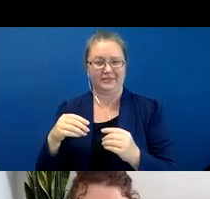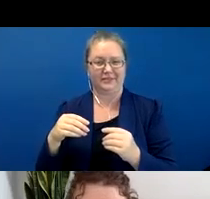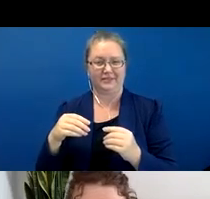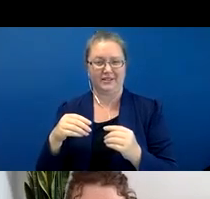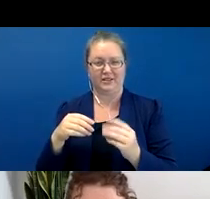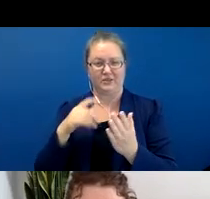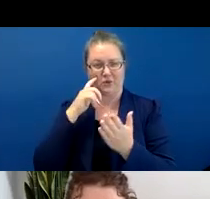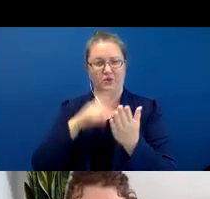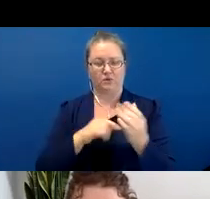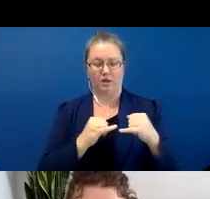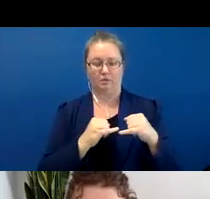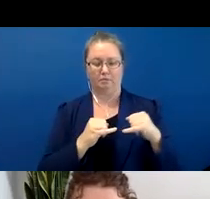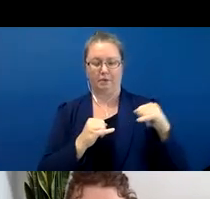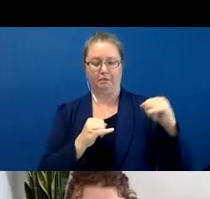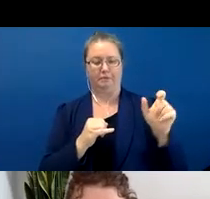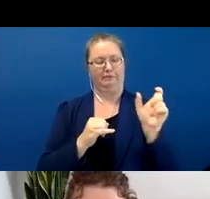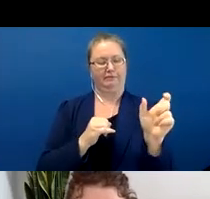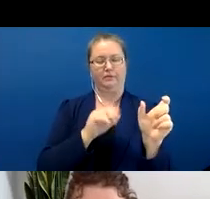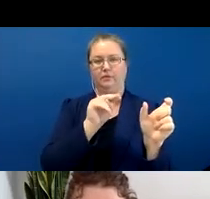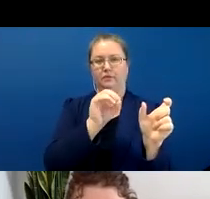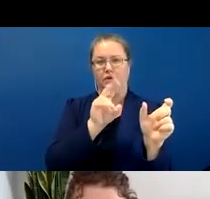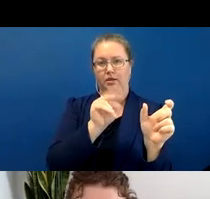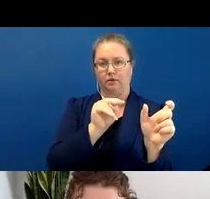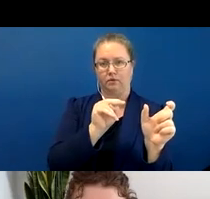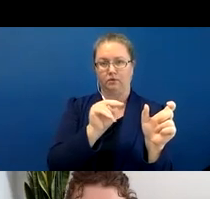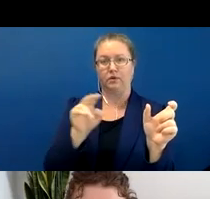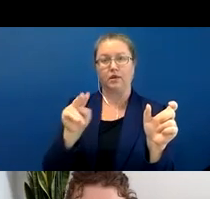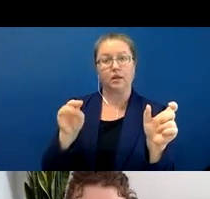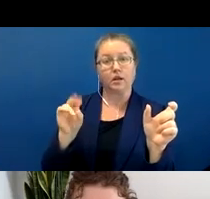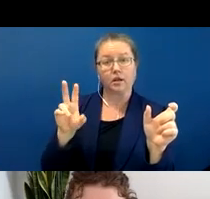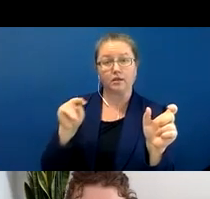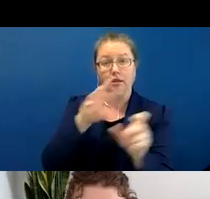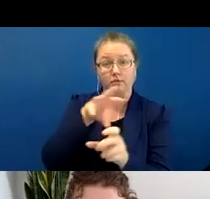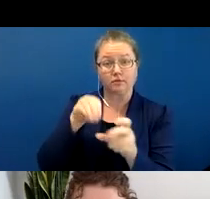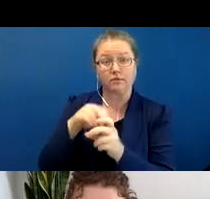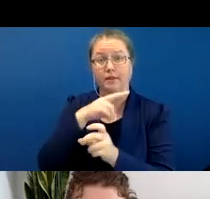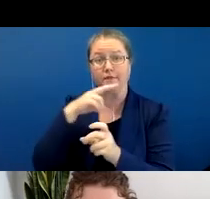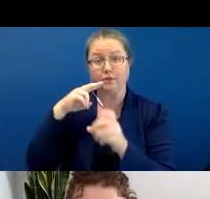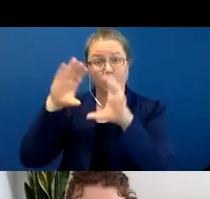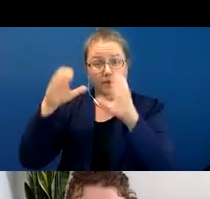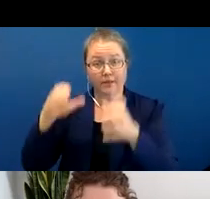nouns up here, because nouns are not necessarily part of this verbal classifier classification.